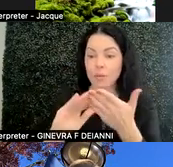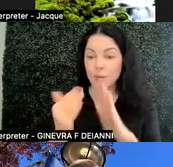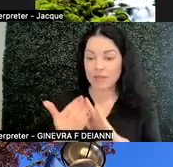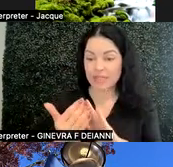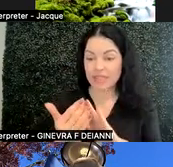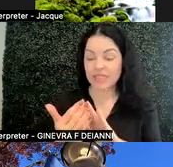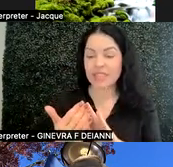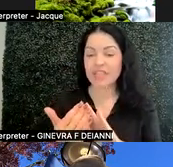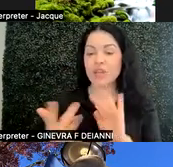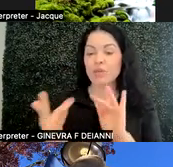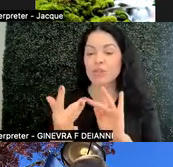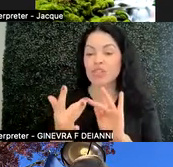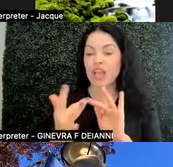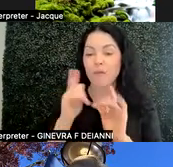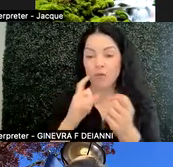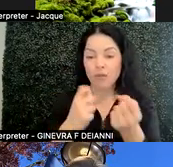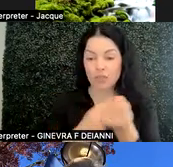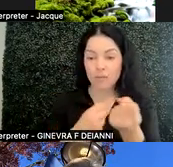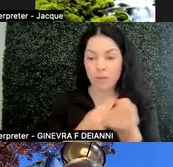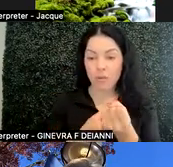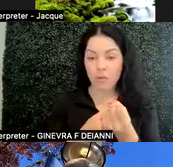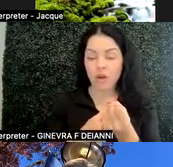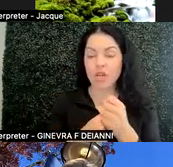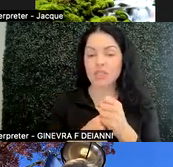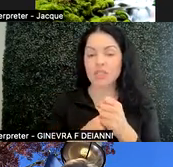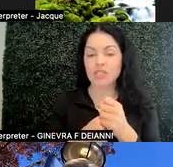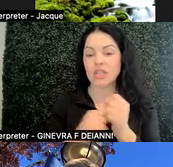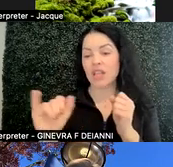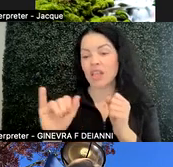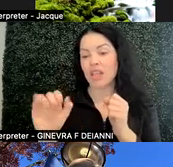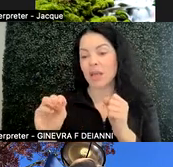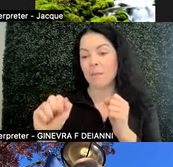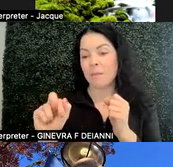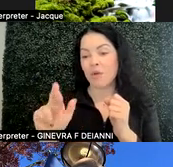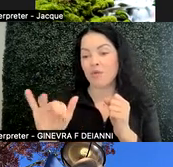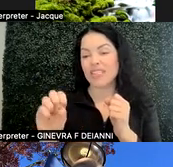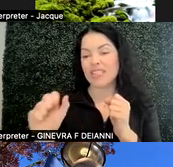Reaching out for support, not just like as Marisa mentioned, doing yoga, et cetera.